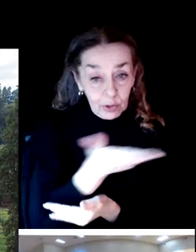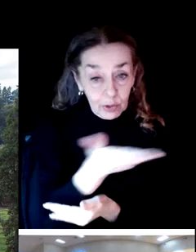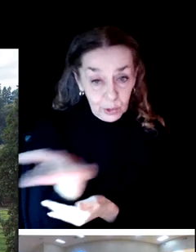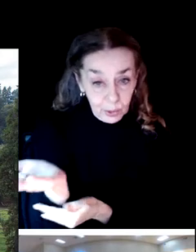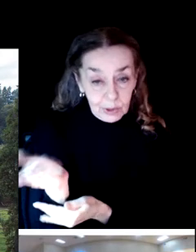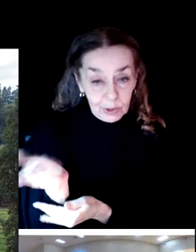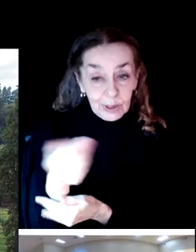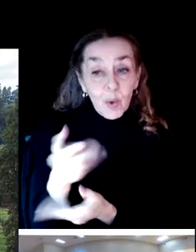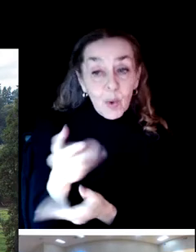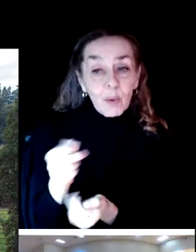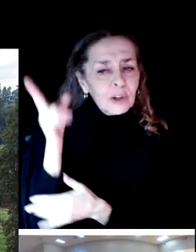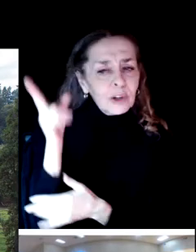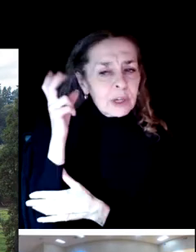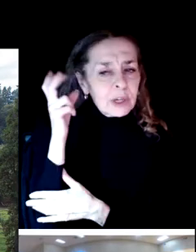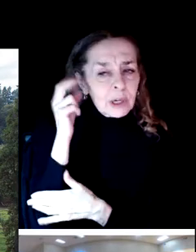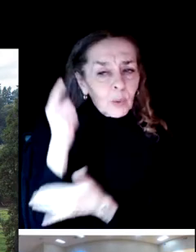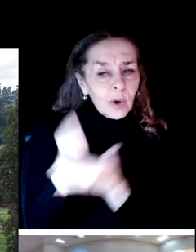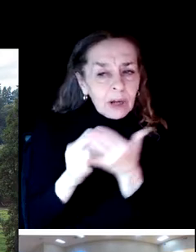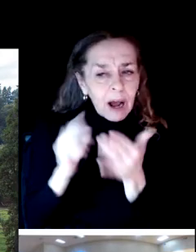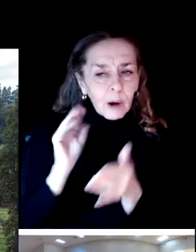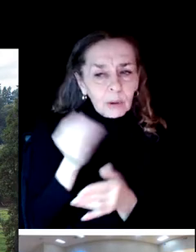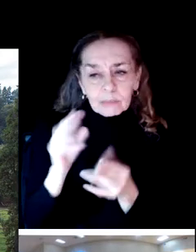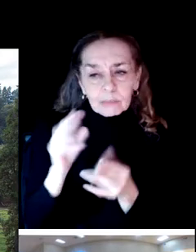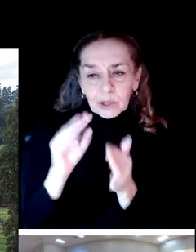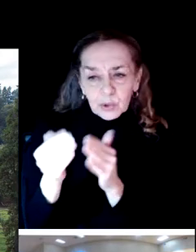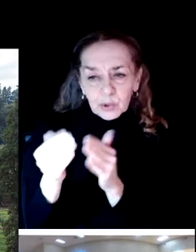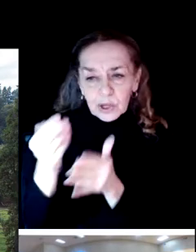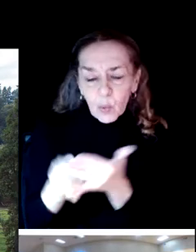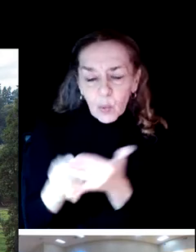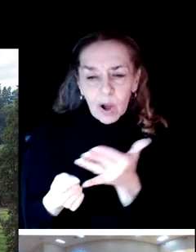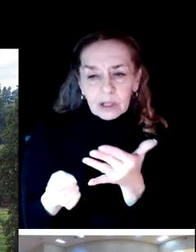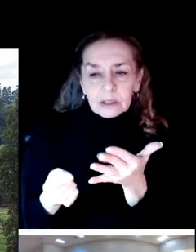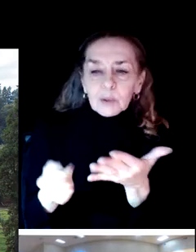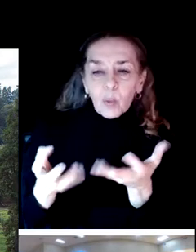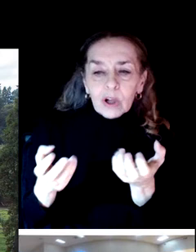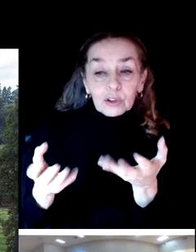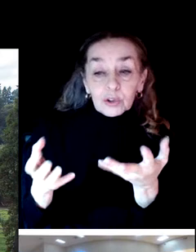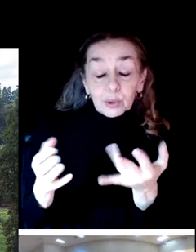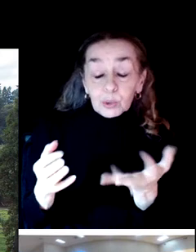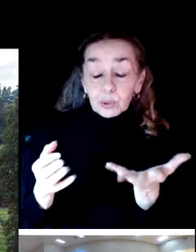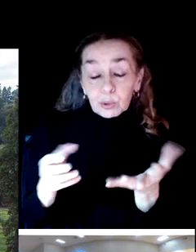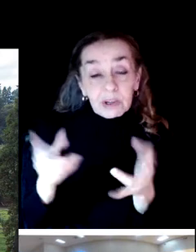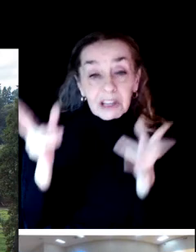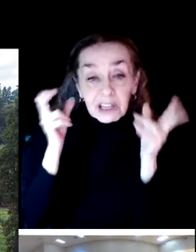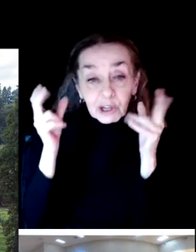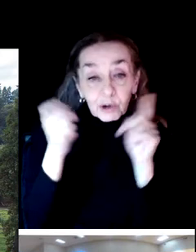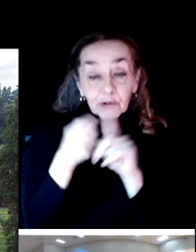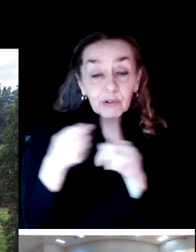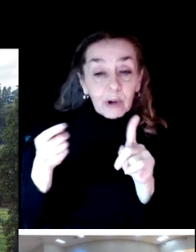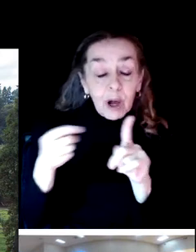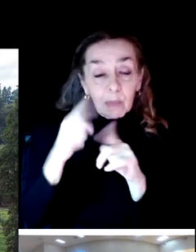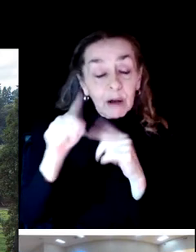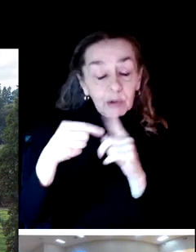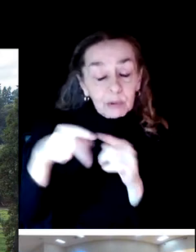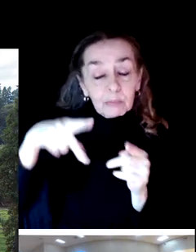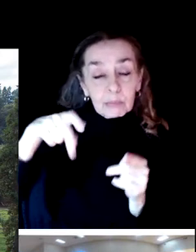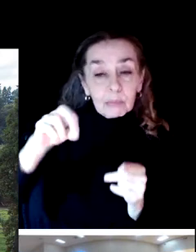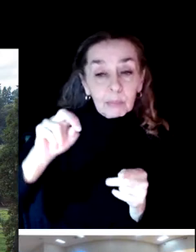We really want to hear what our community wants out of your park and recreation district. So I'm really happy that you're able to share that. Happy that you're engaged.